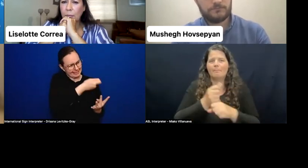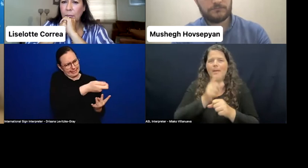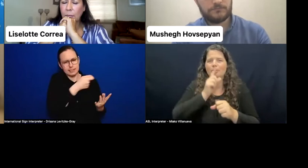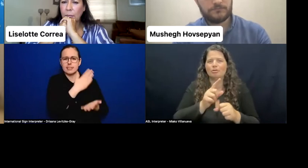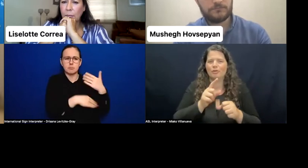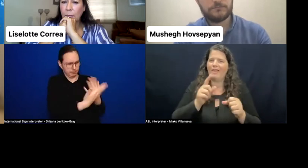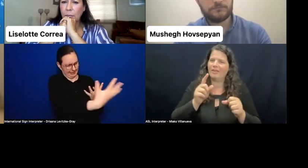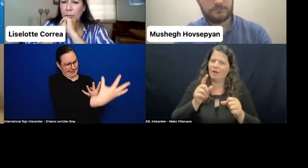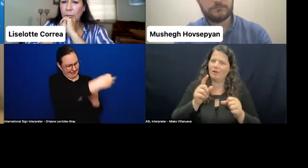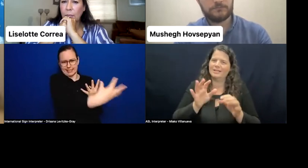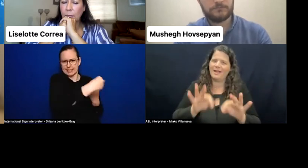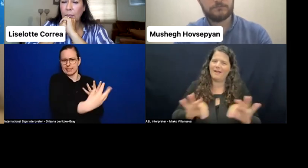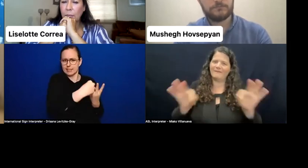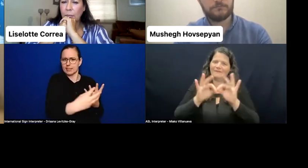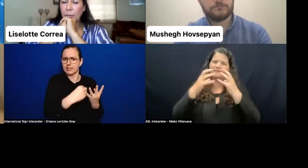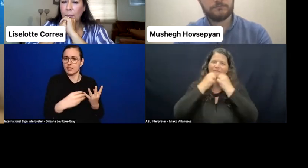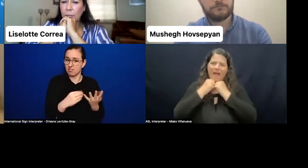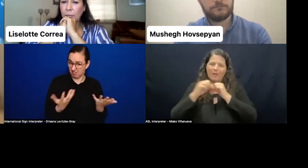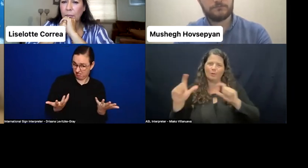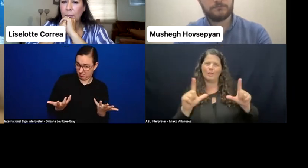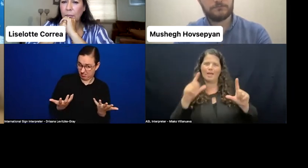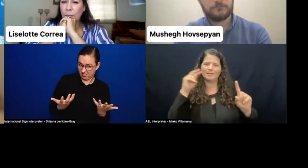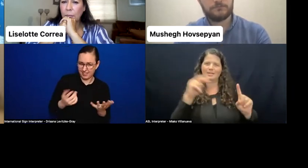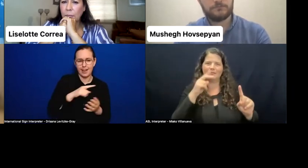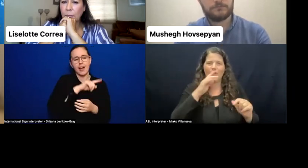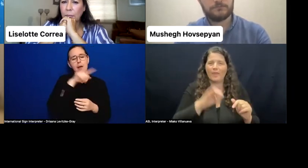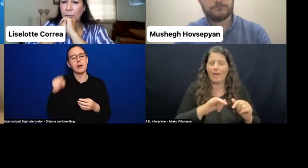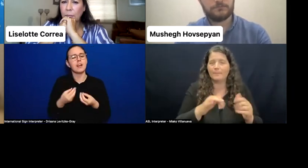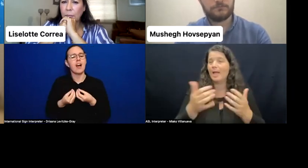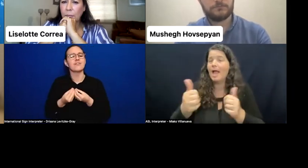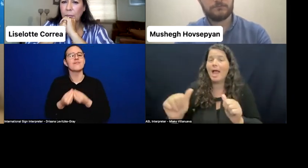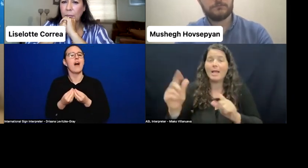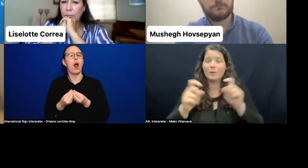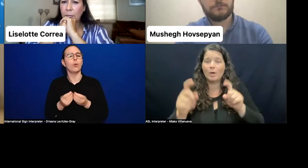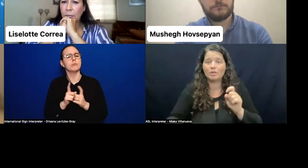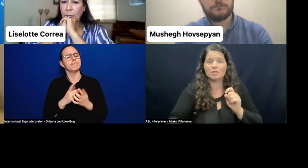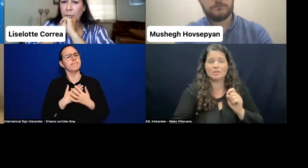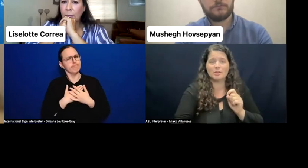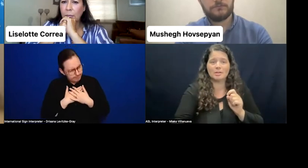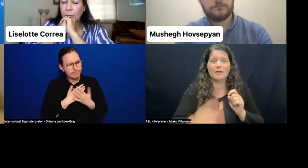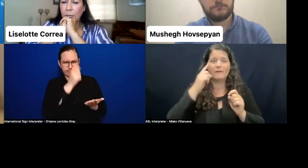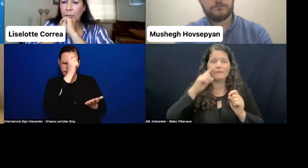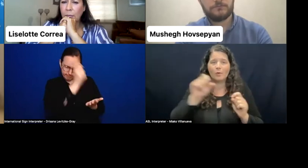of these elements? Questions for the senator also from your own experience, what have you seen, what are the challenges you've seen?